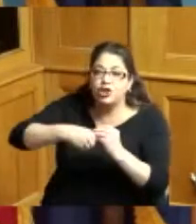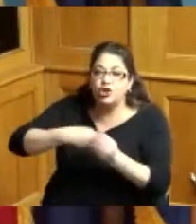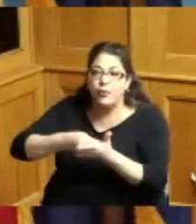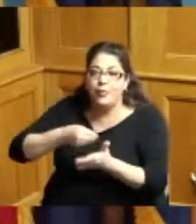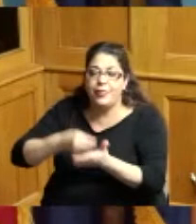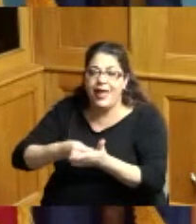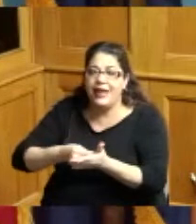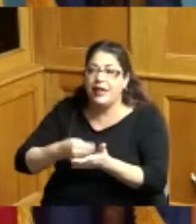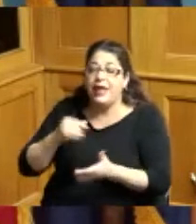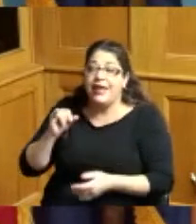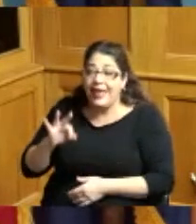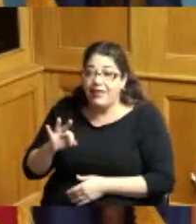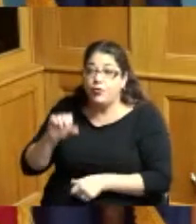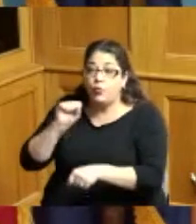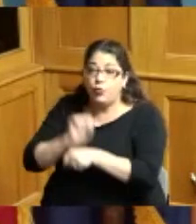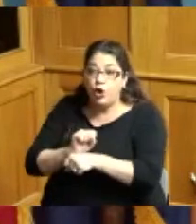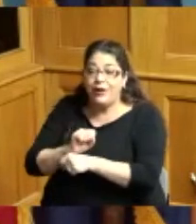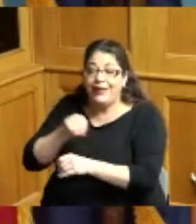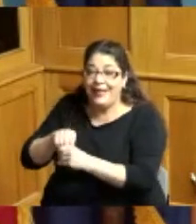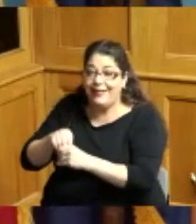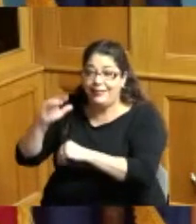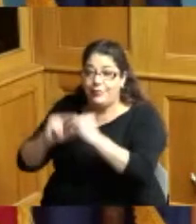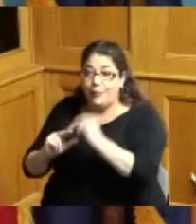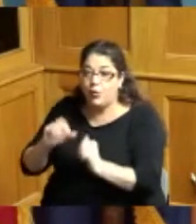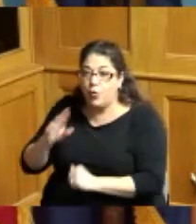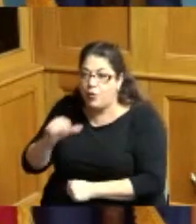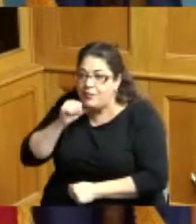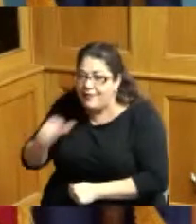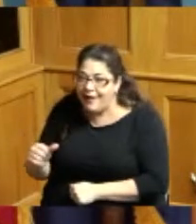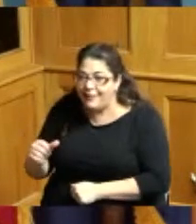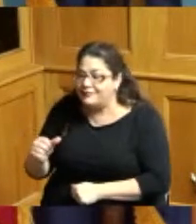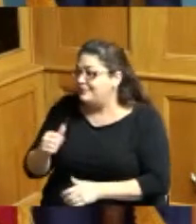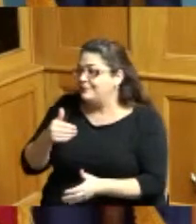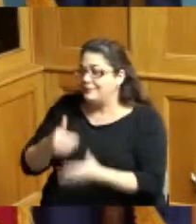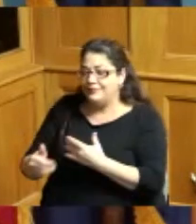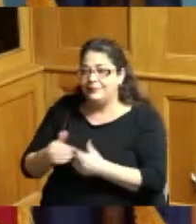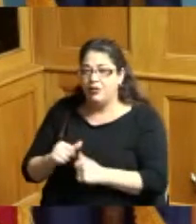whether the worker is there as at work or whether the worker says I'm going to take the day off